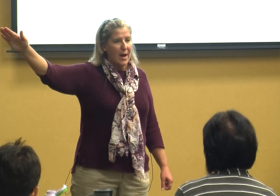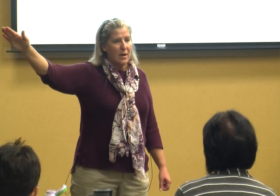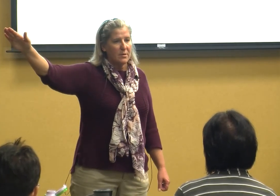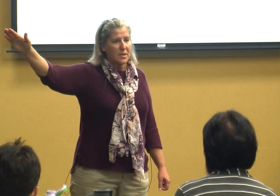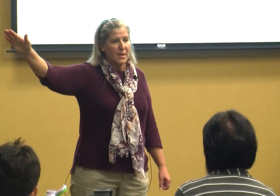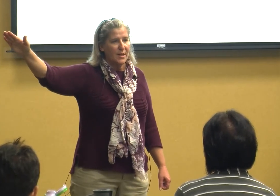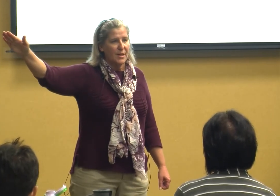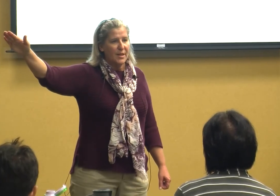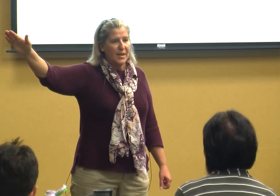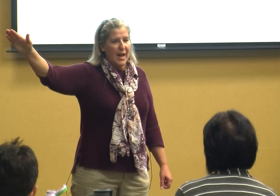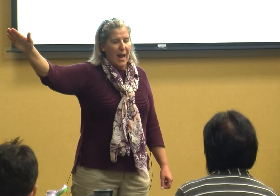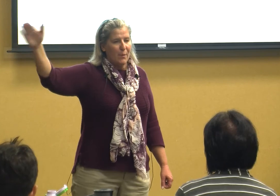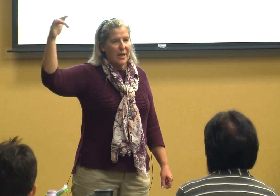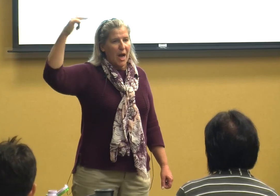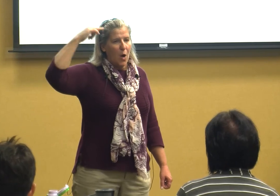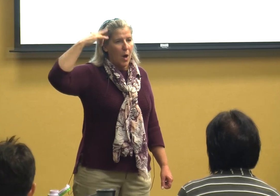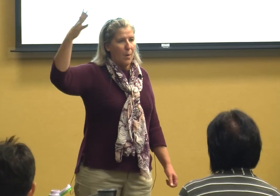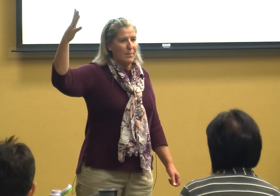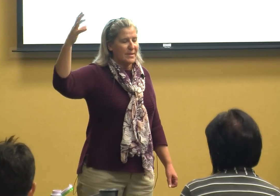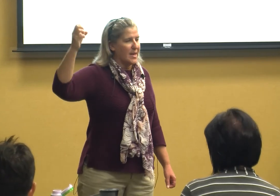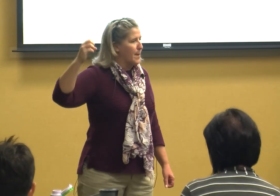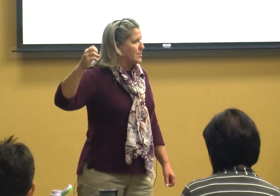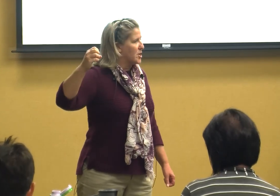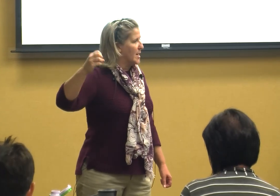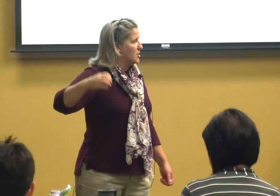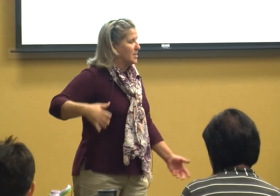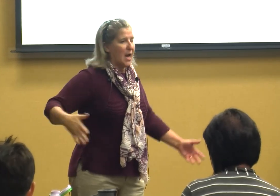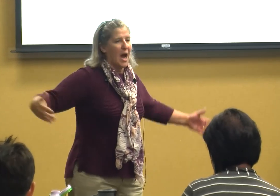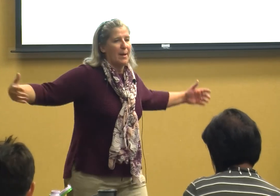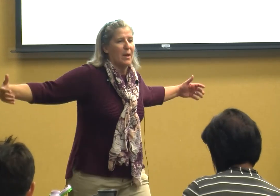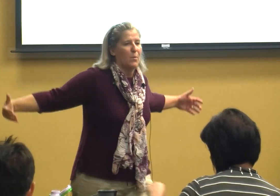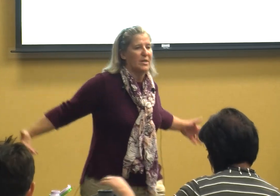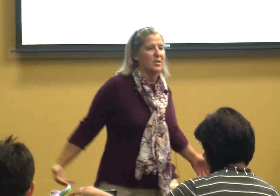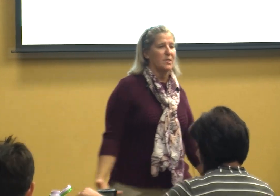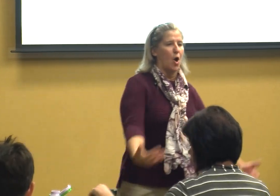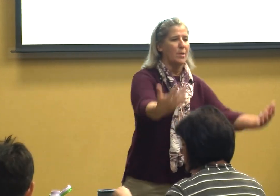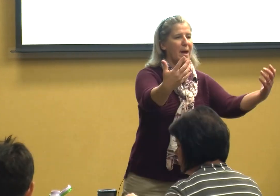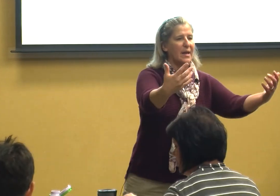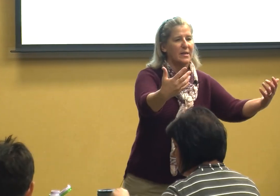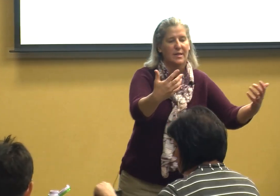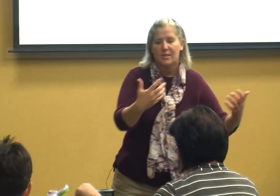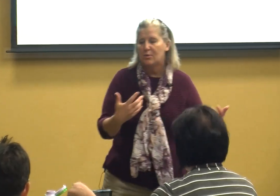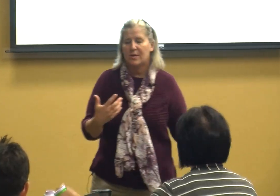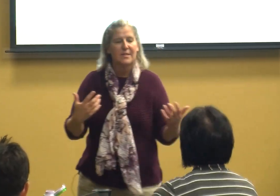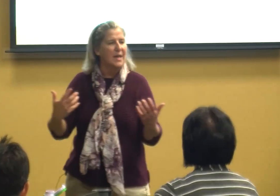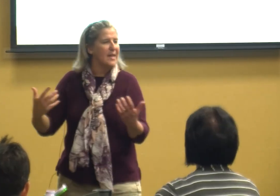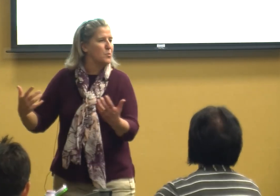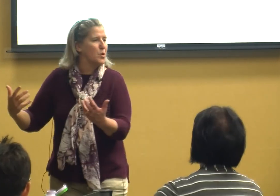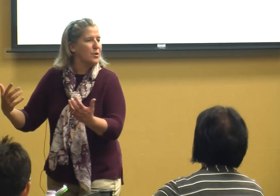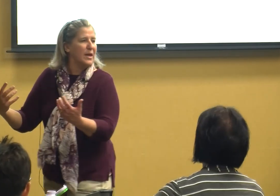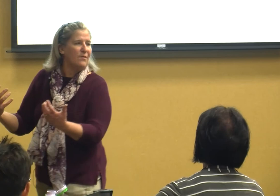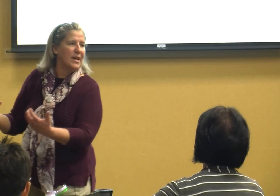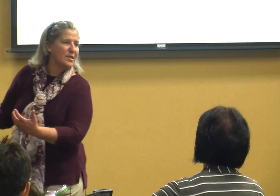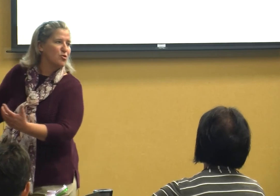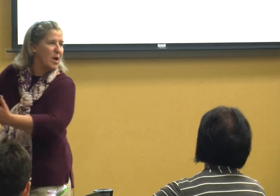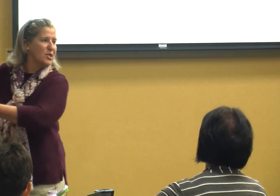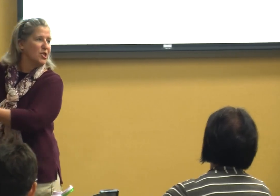and we know it's diaper changing time and we just automatically do this as we're giving instruction